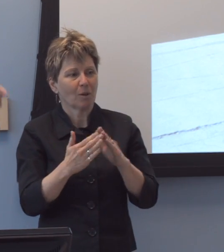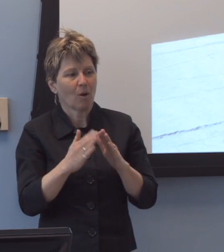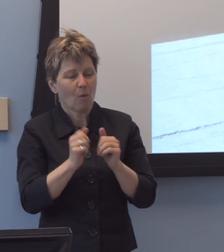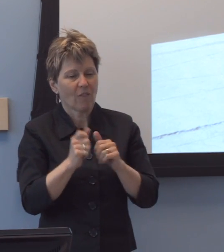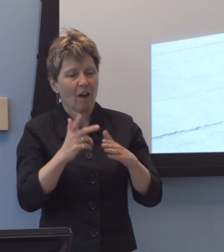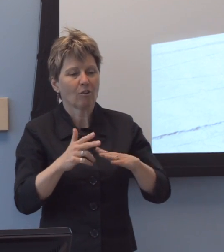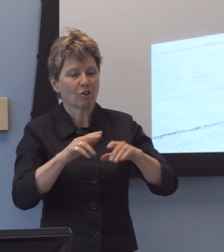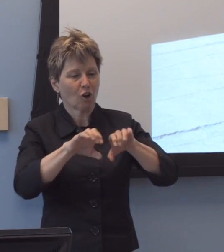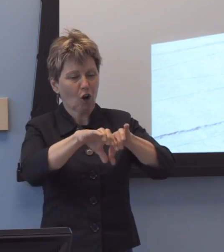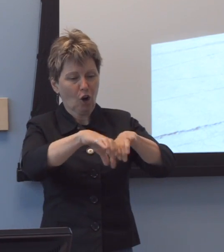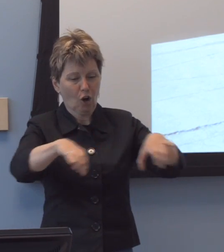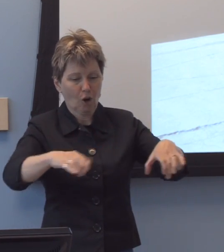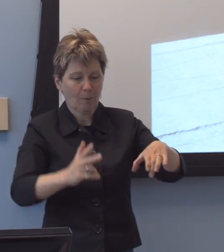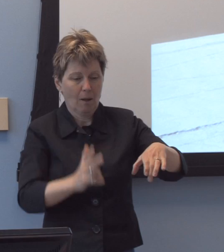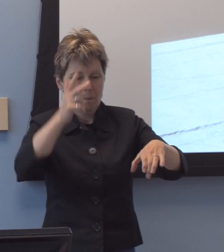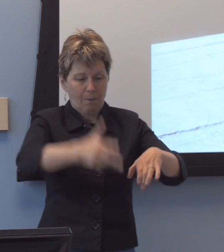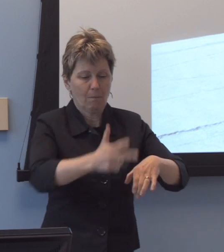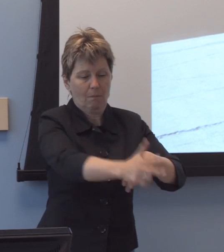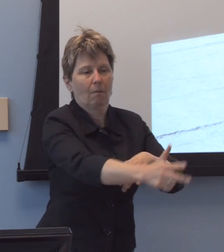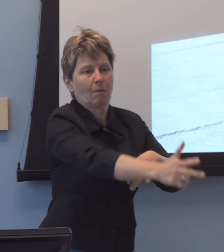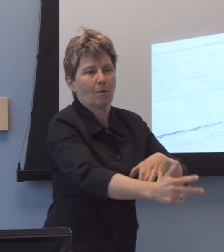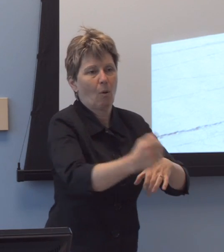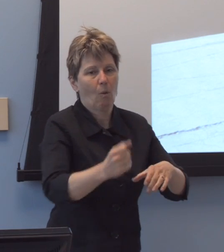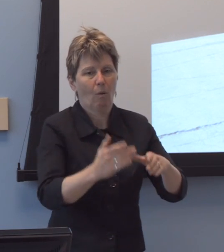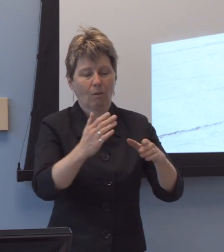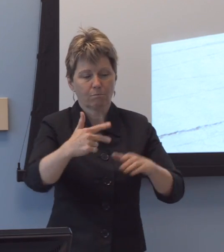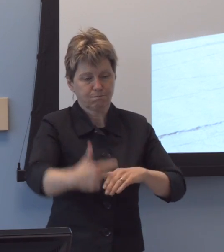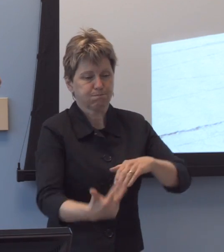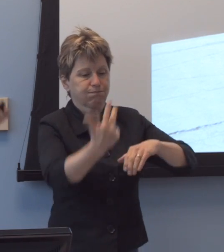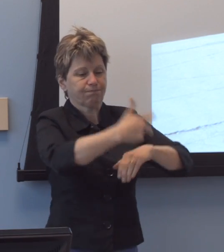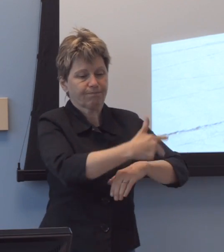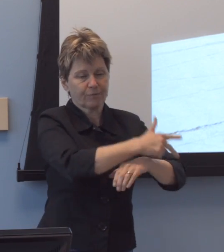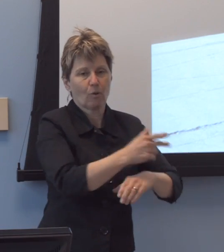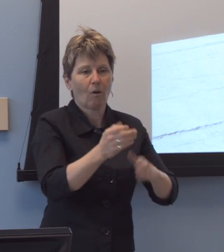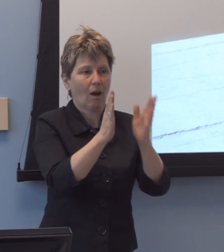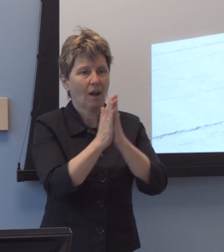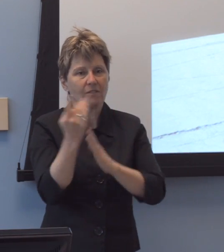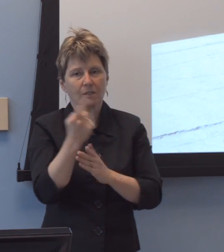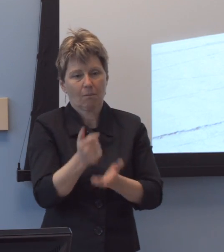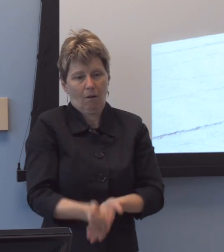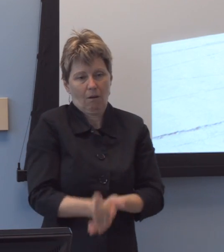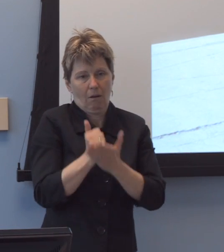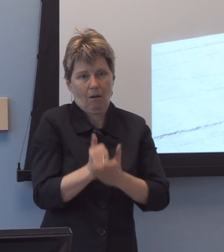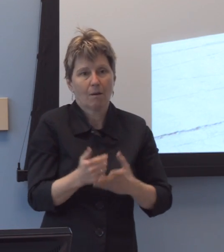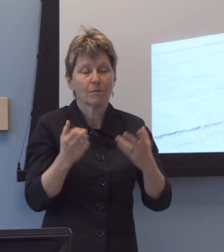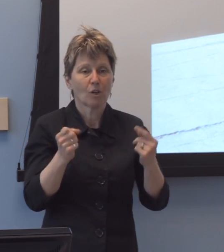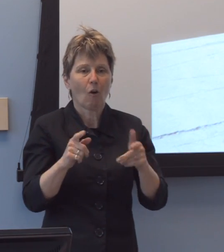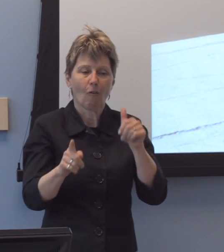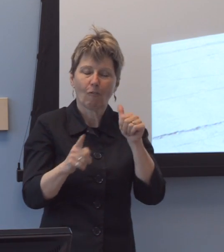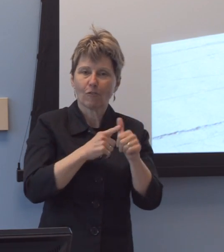or, again, ask for a surrogate for assistance. Um, the first bus system that was wheelchair accessible,